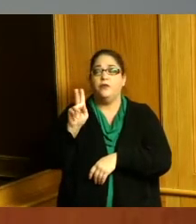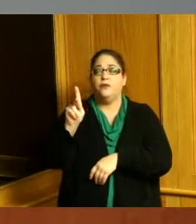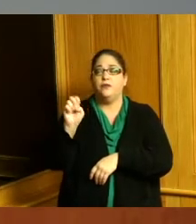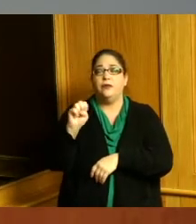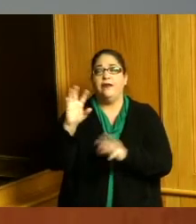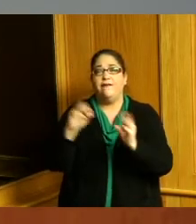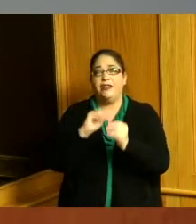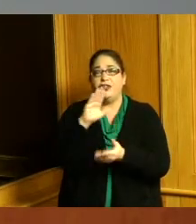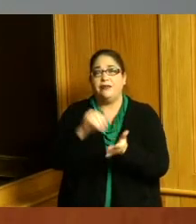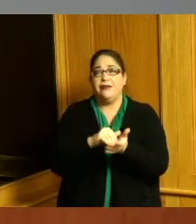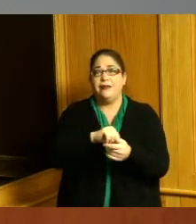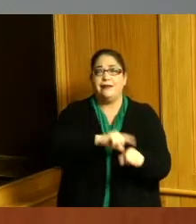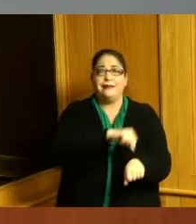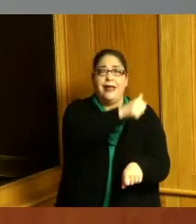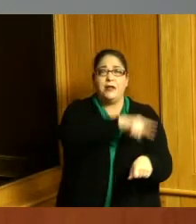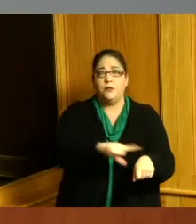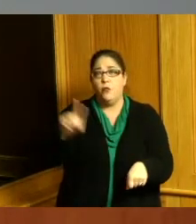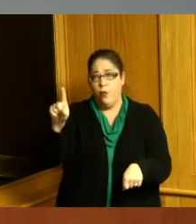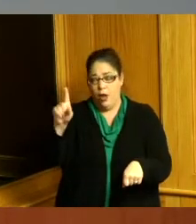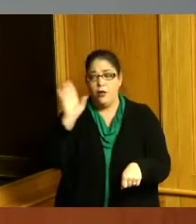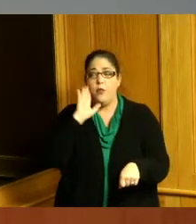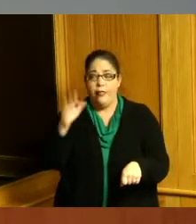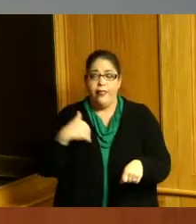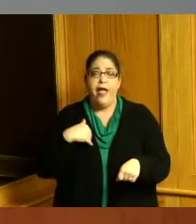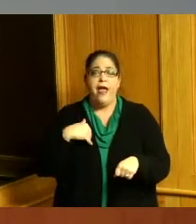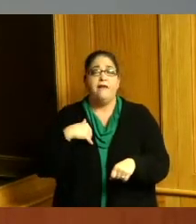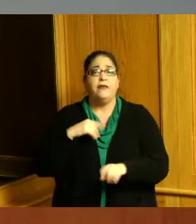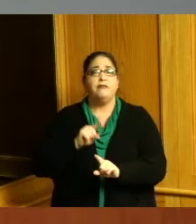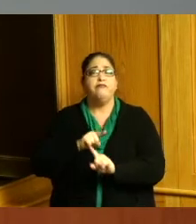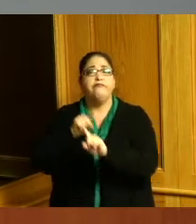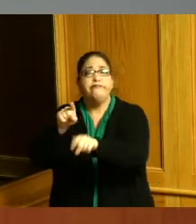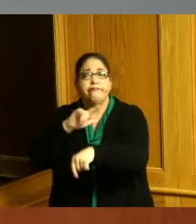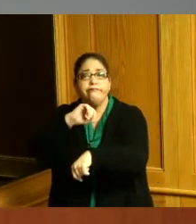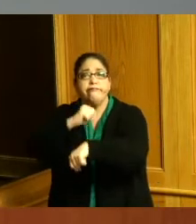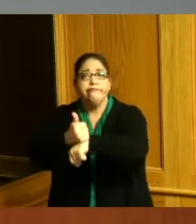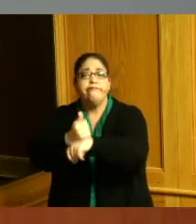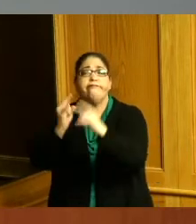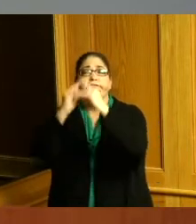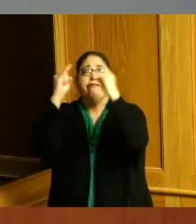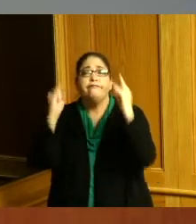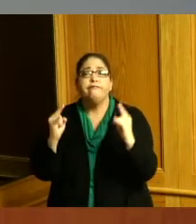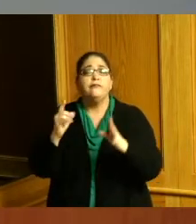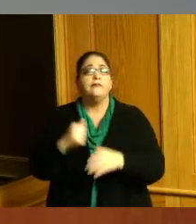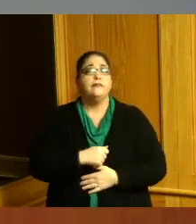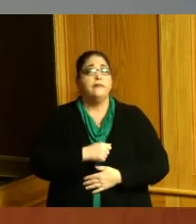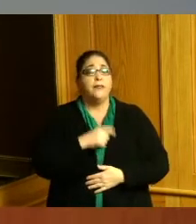it is a place where people can go whether they need to you know get their driver's license